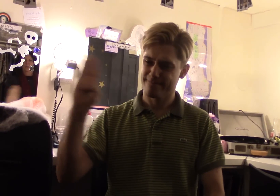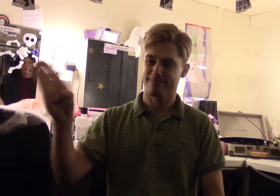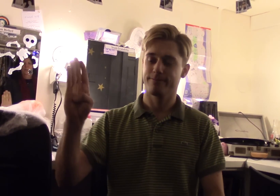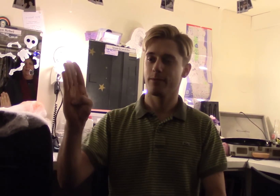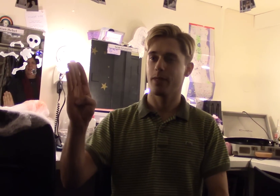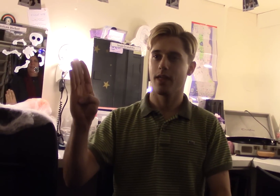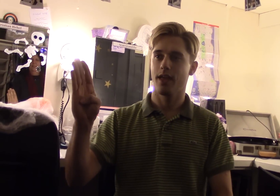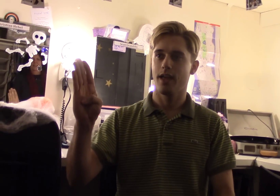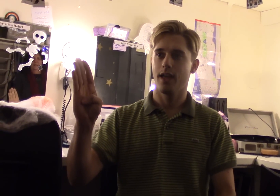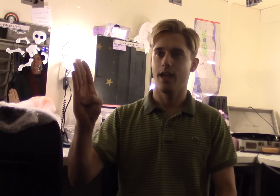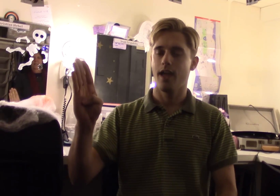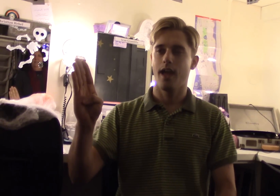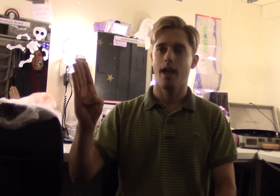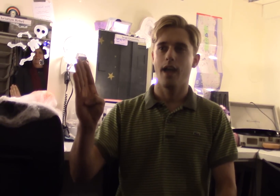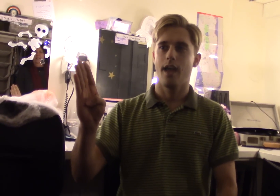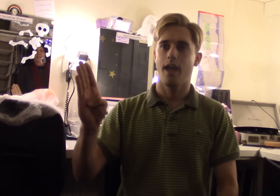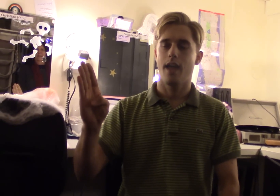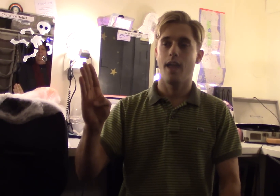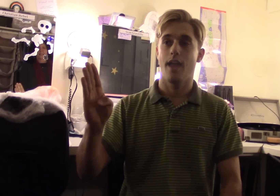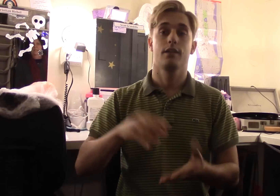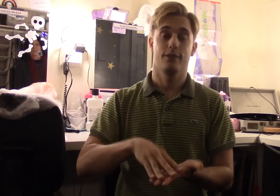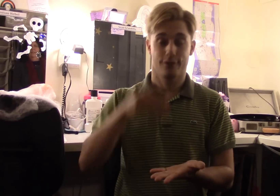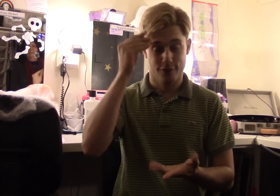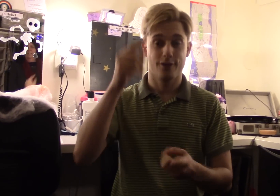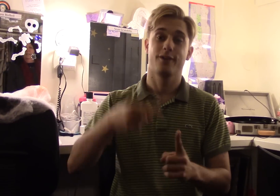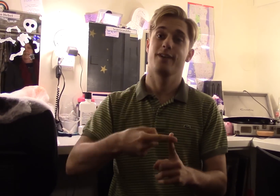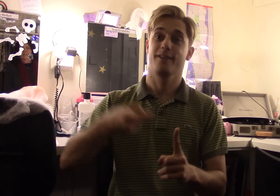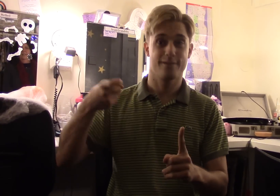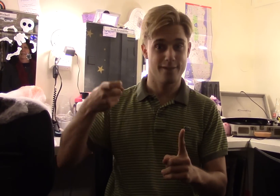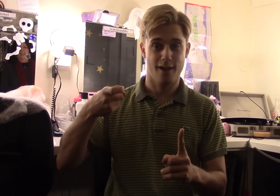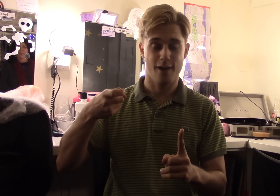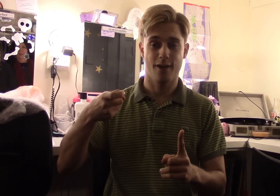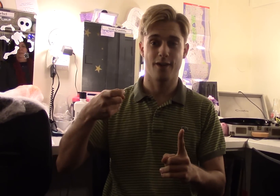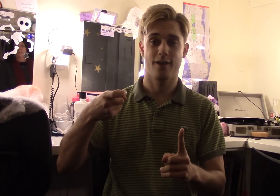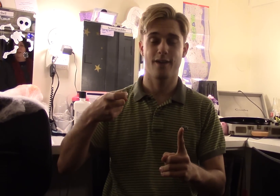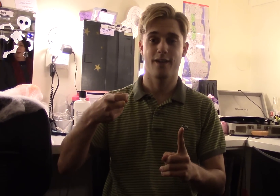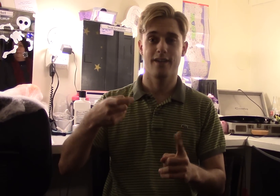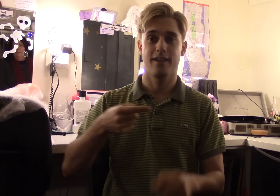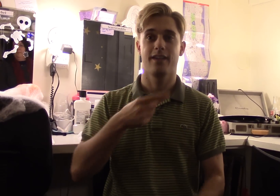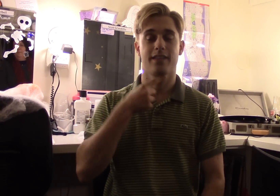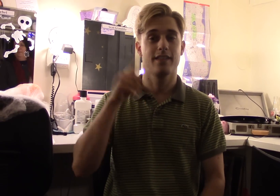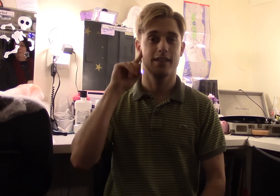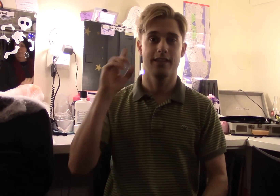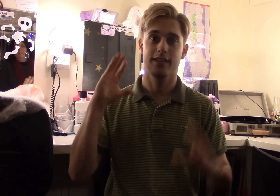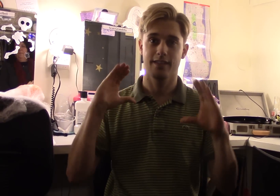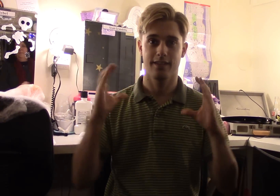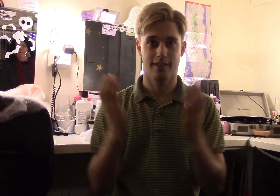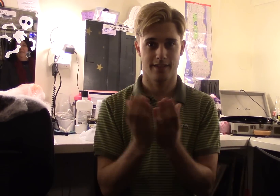Broadway. Learning from the deaf cast